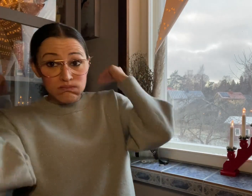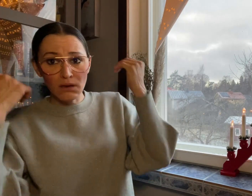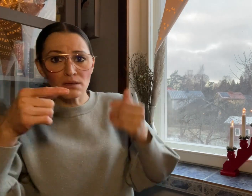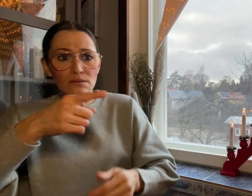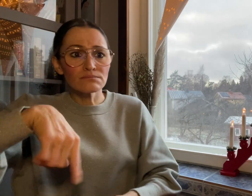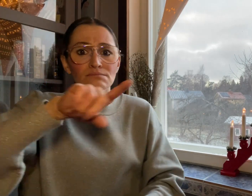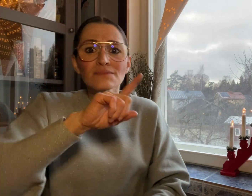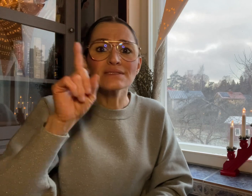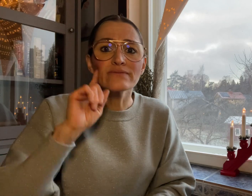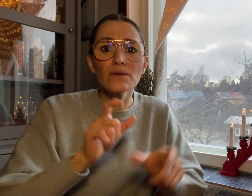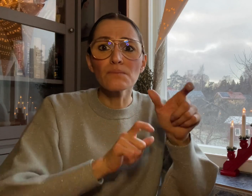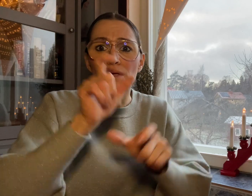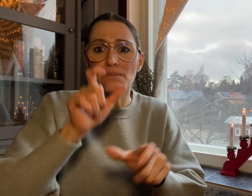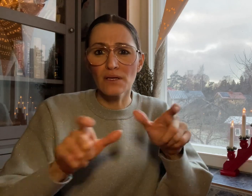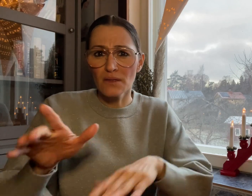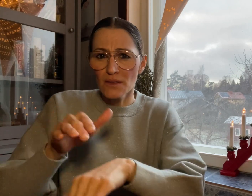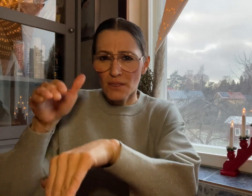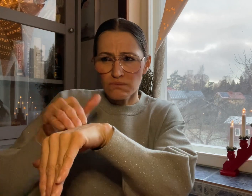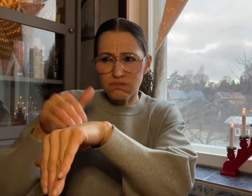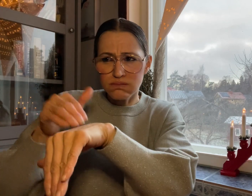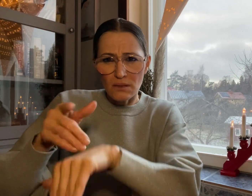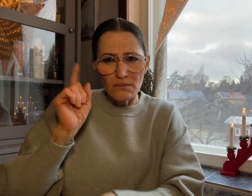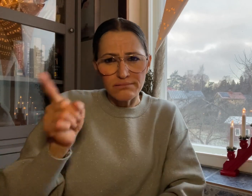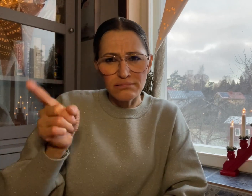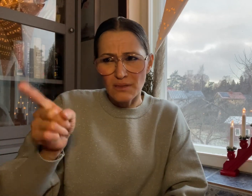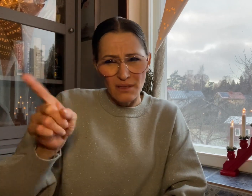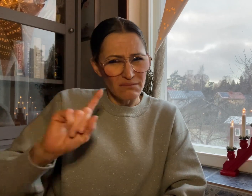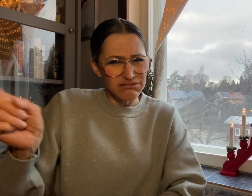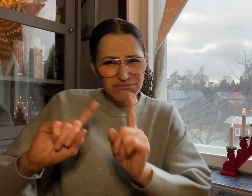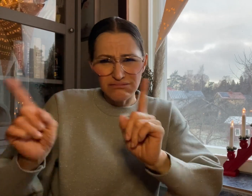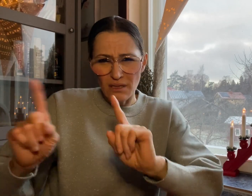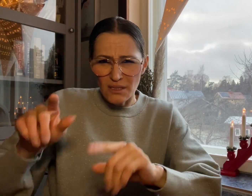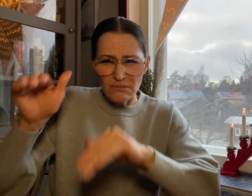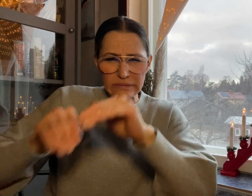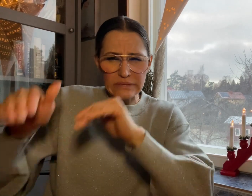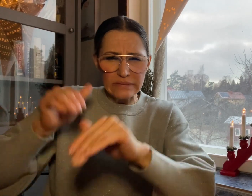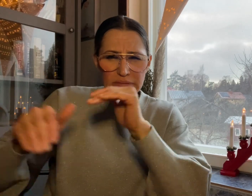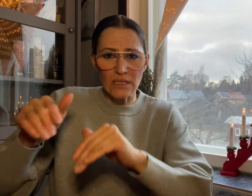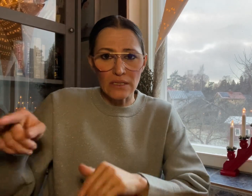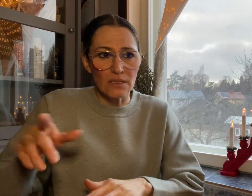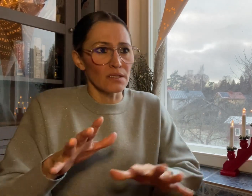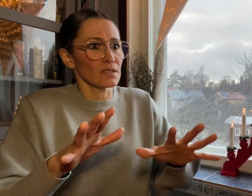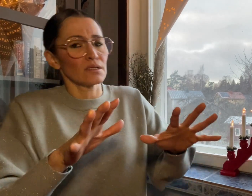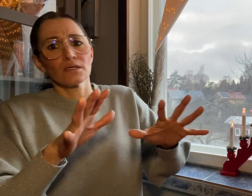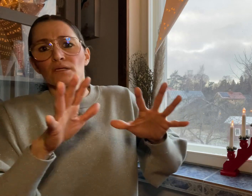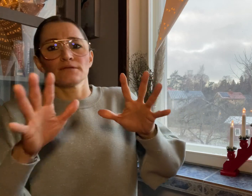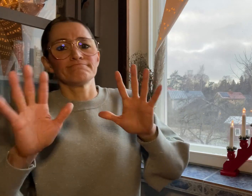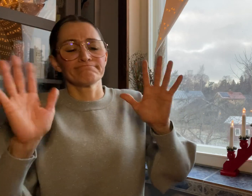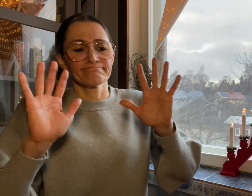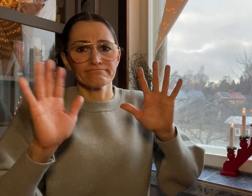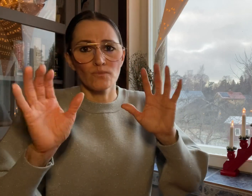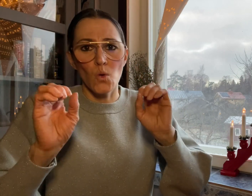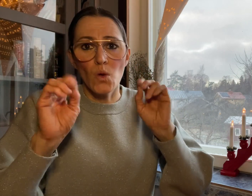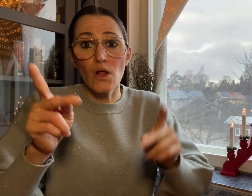with responses from the Deaf community, Pembrokeshire College